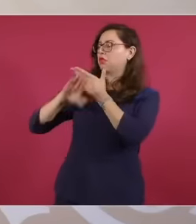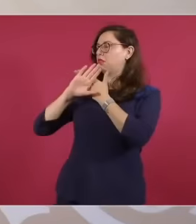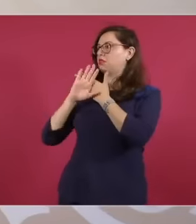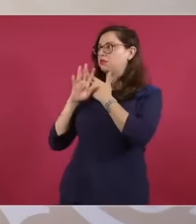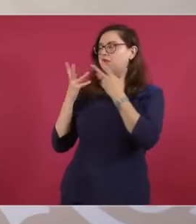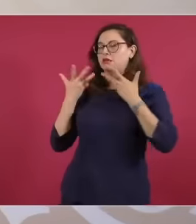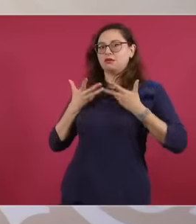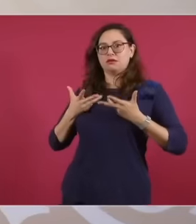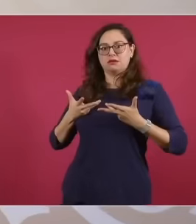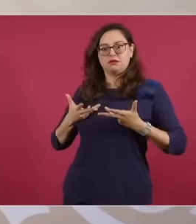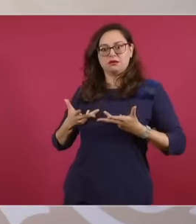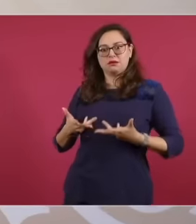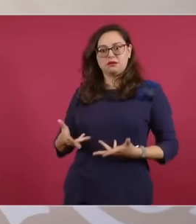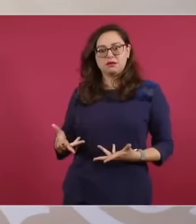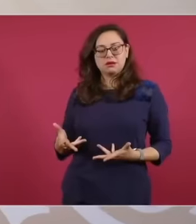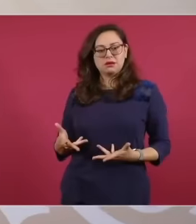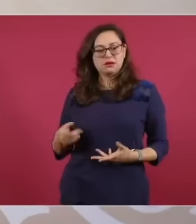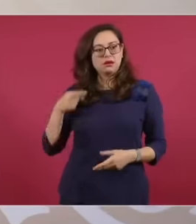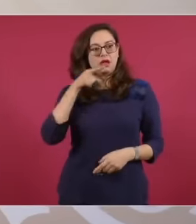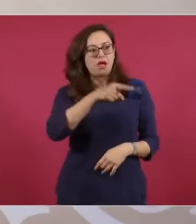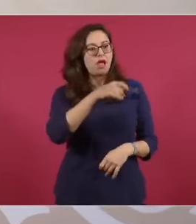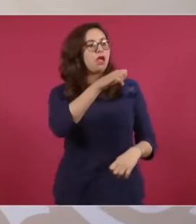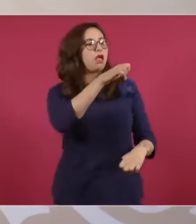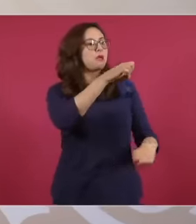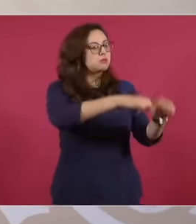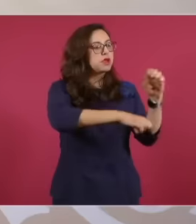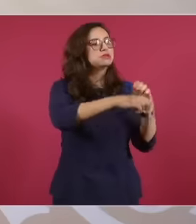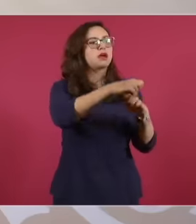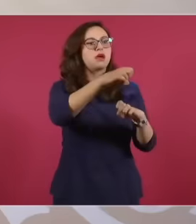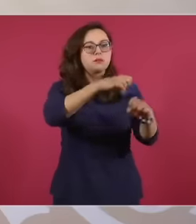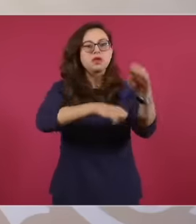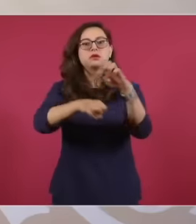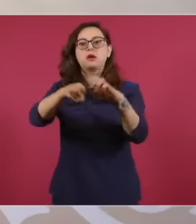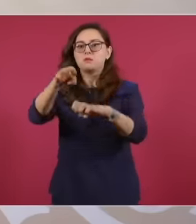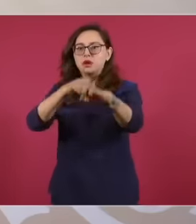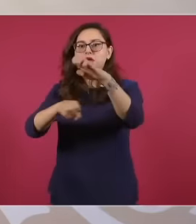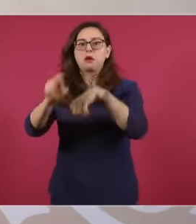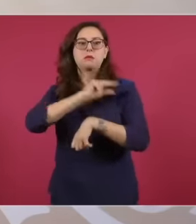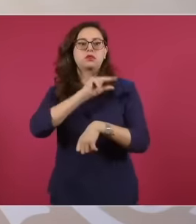are protected